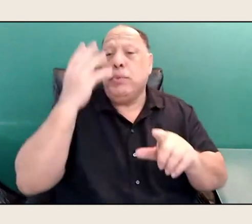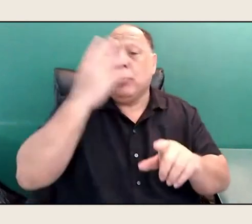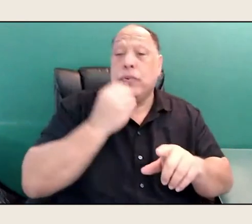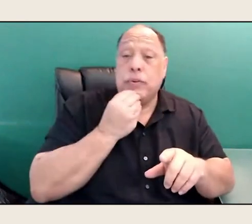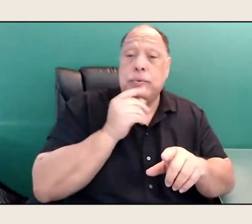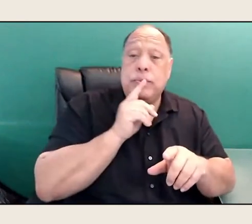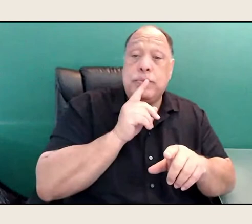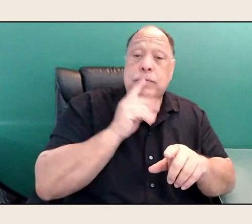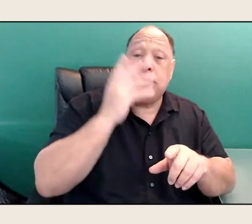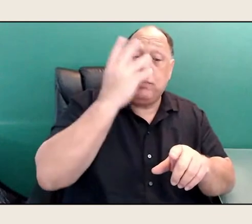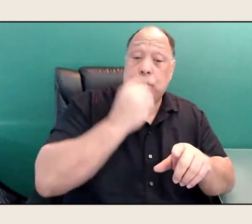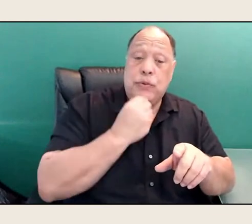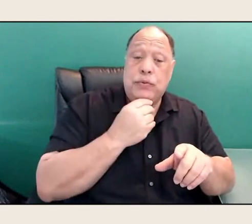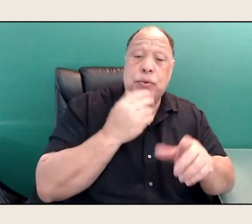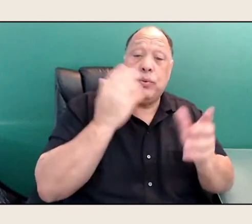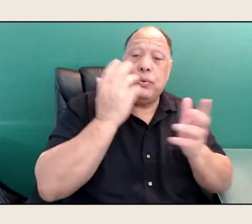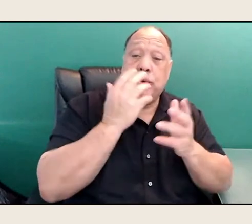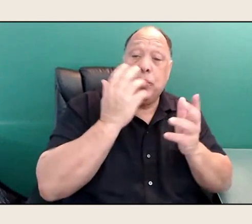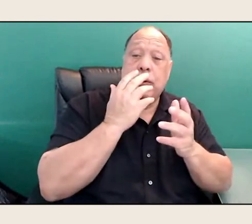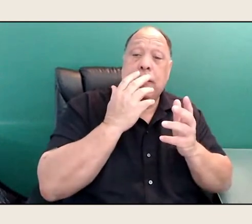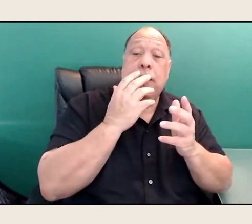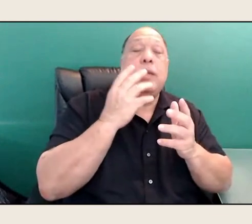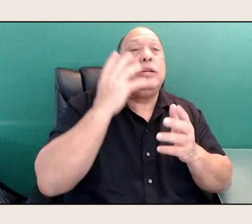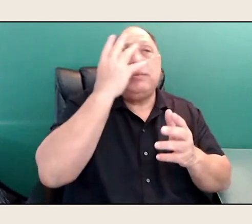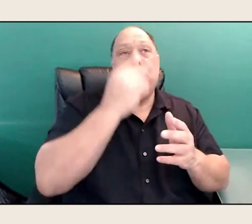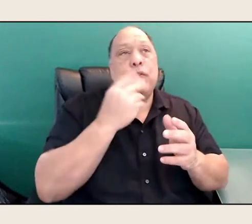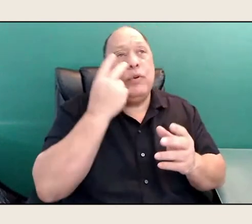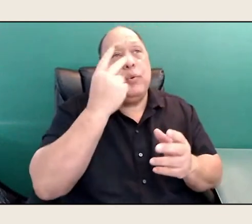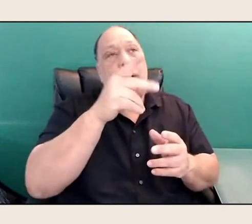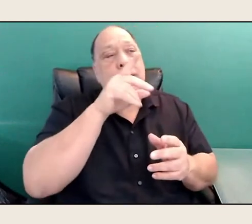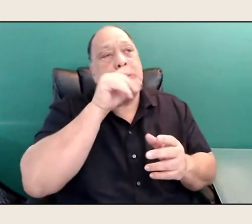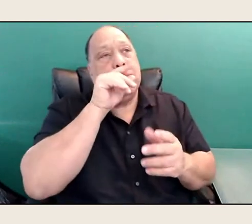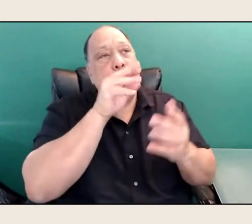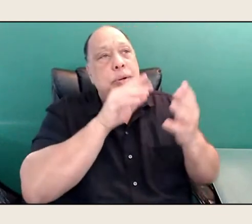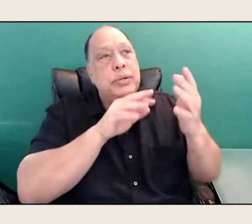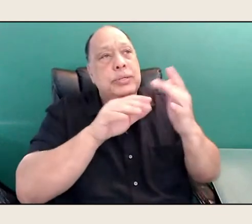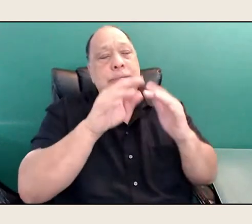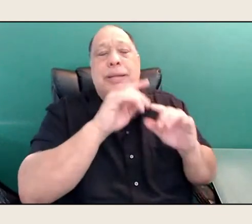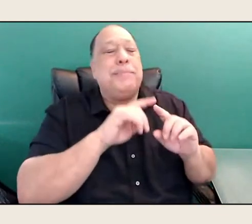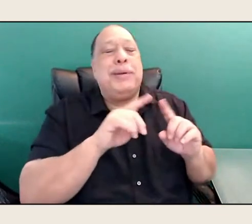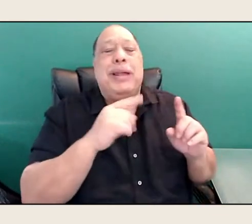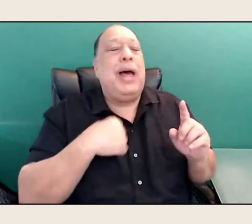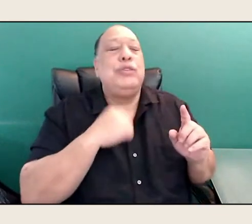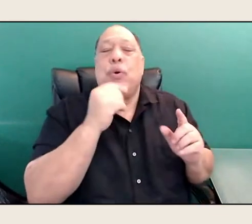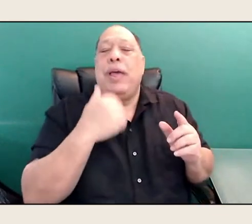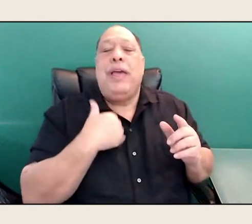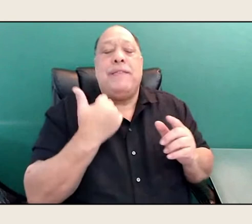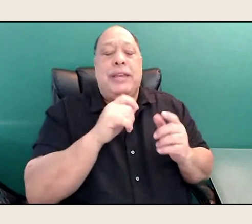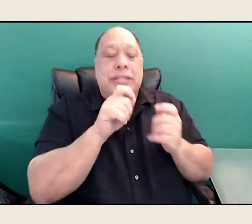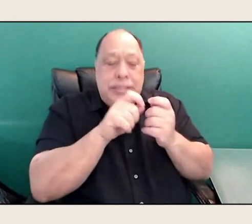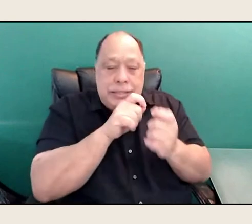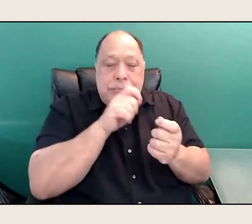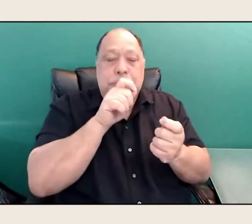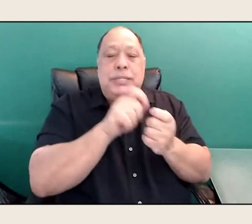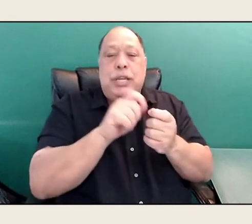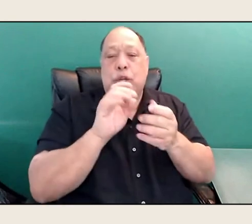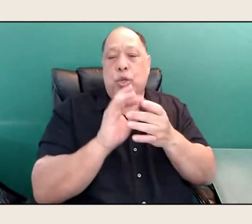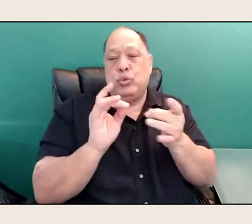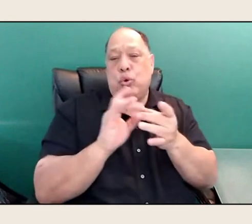It was really, it was beautiful to watch that. But I don't have any particular stories about spring.